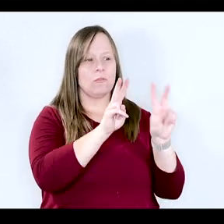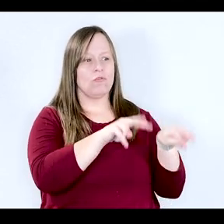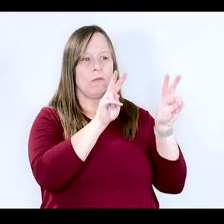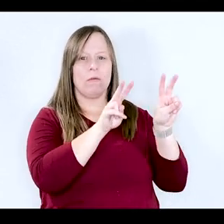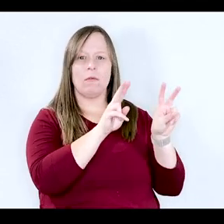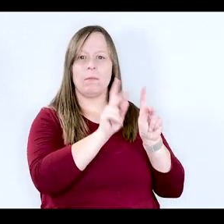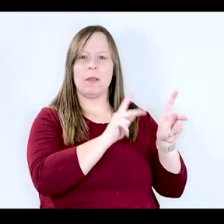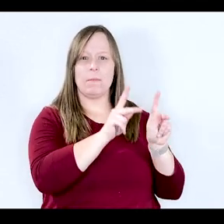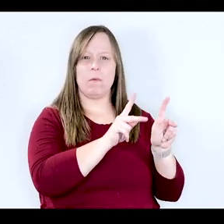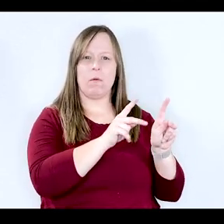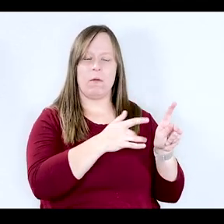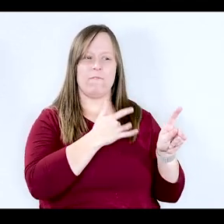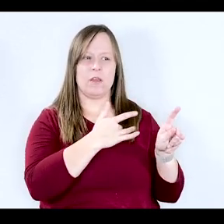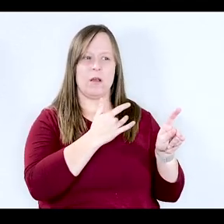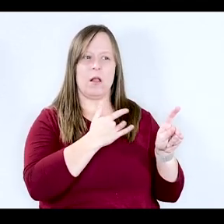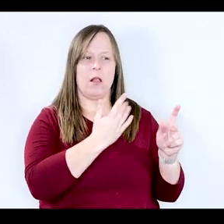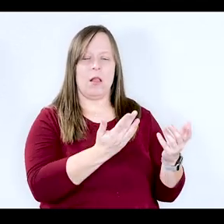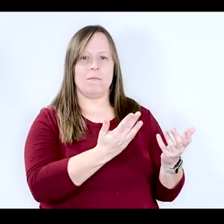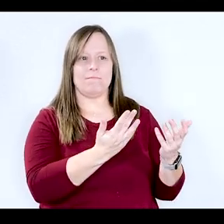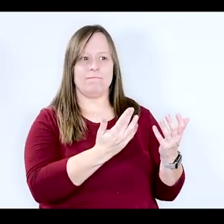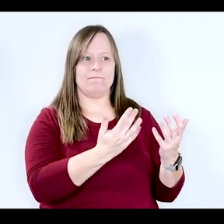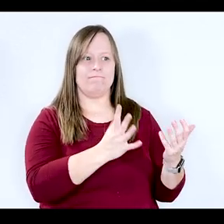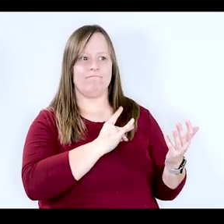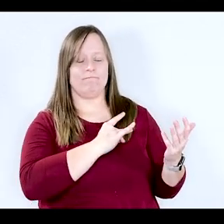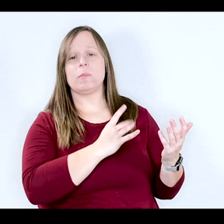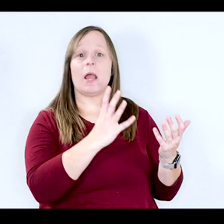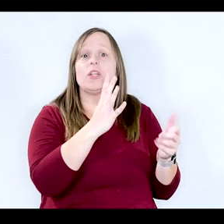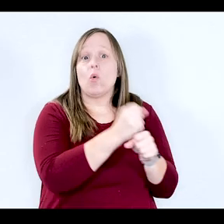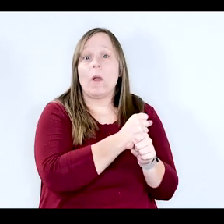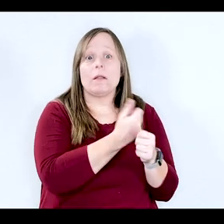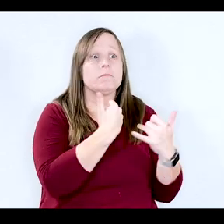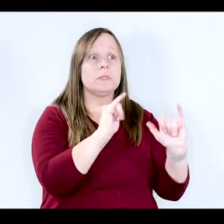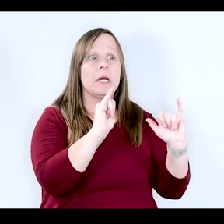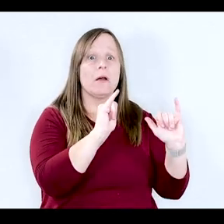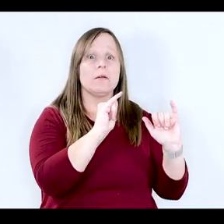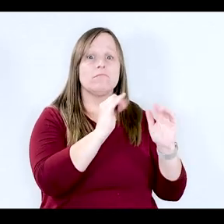that people so often feel. And that is a win in and of itself even though we're